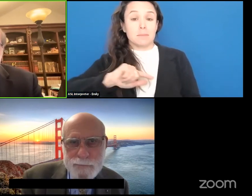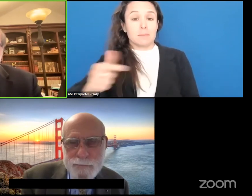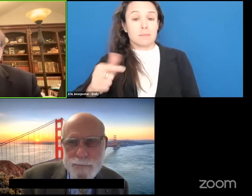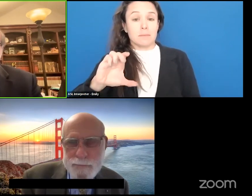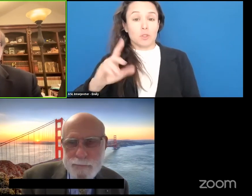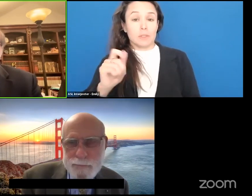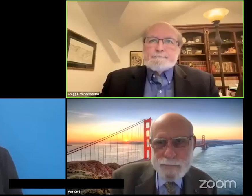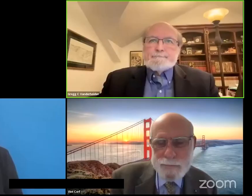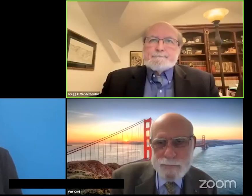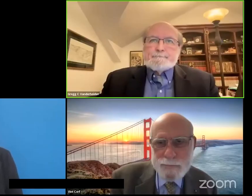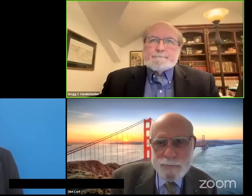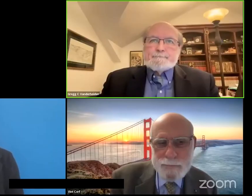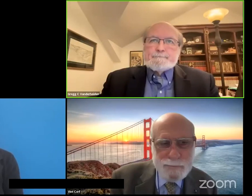Crystal.